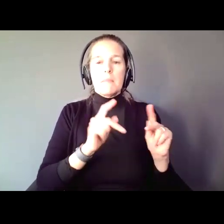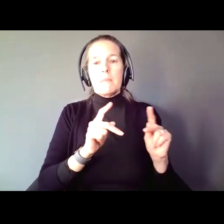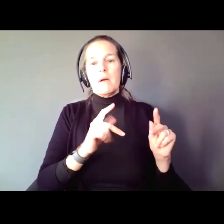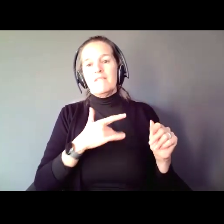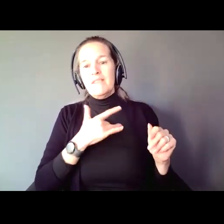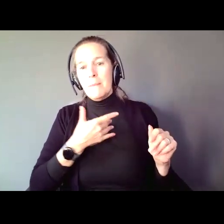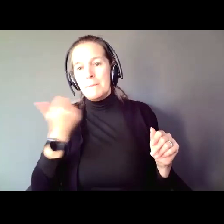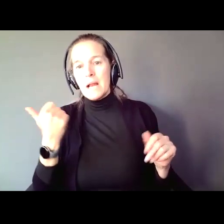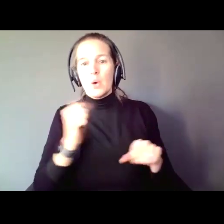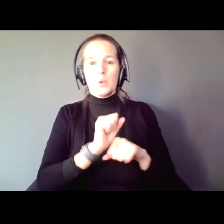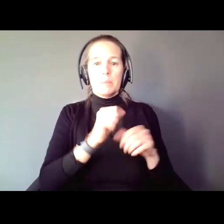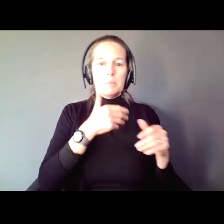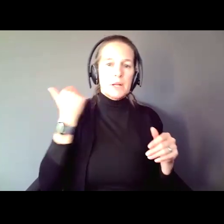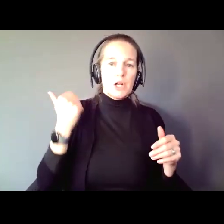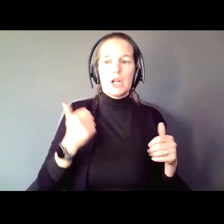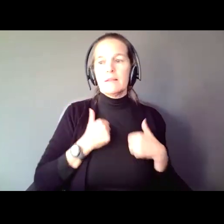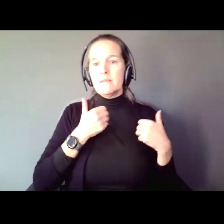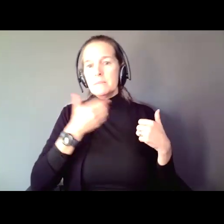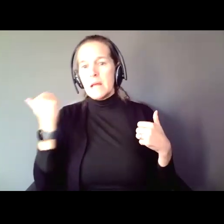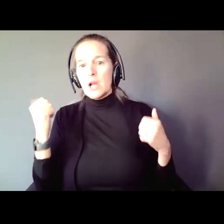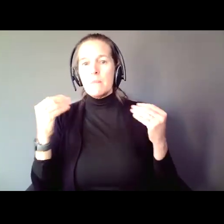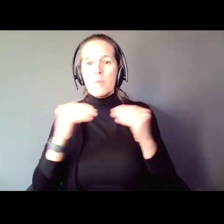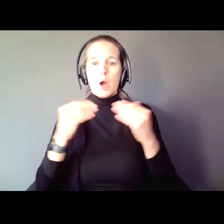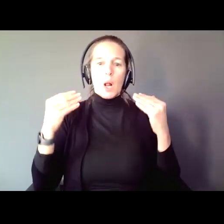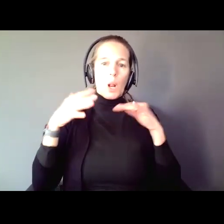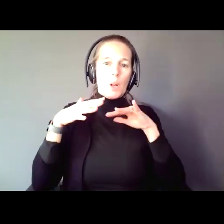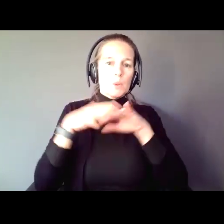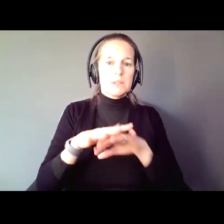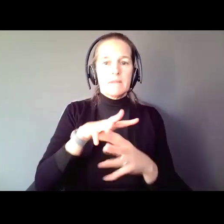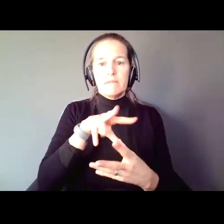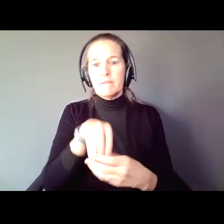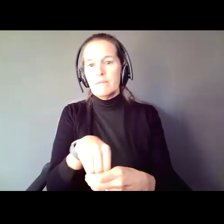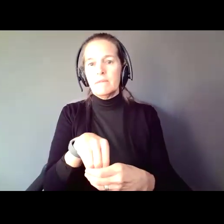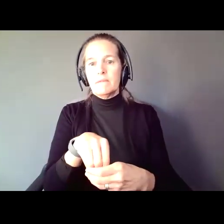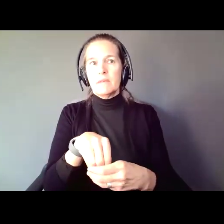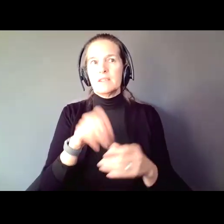act in a more integrated and inclusive way. But answer me this stupid question. How come